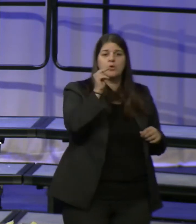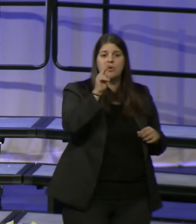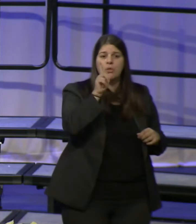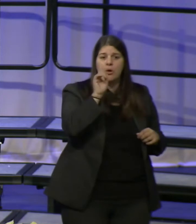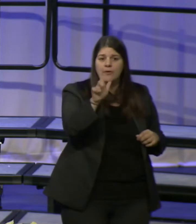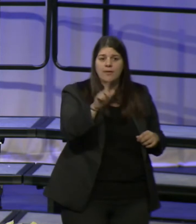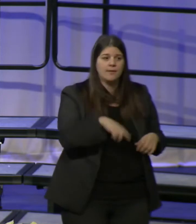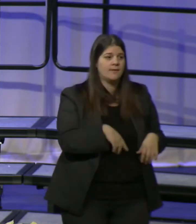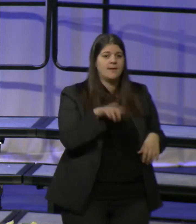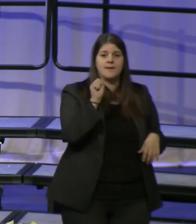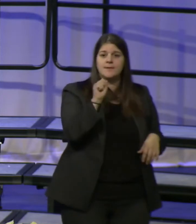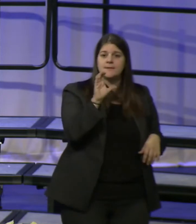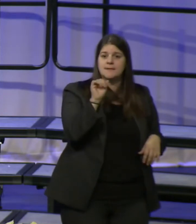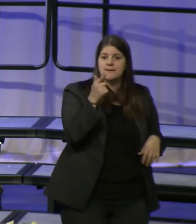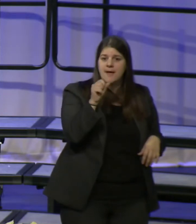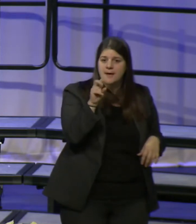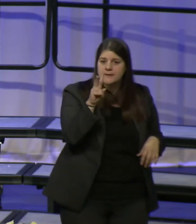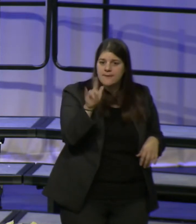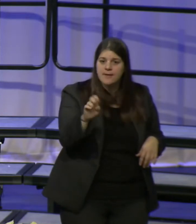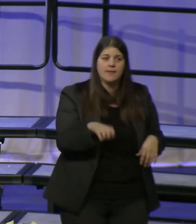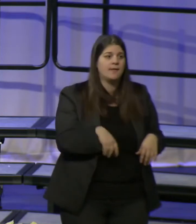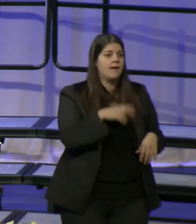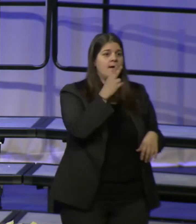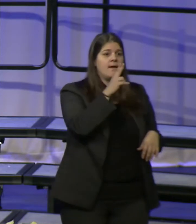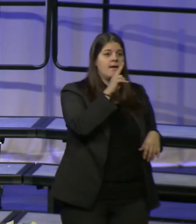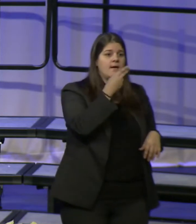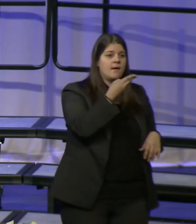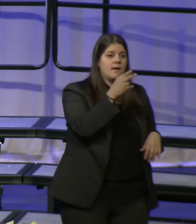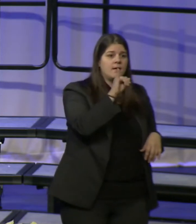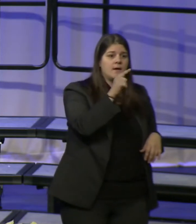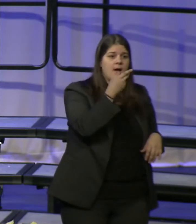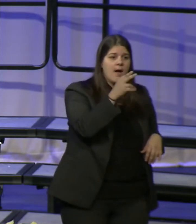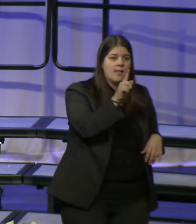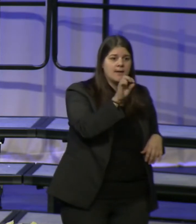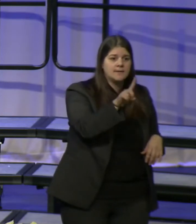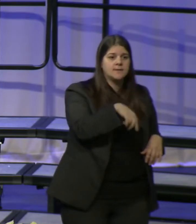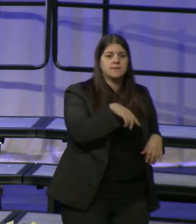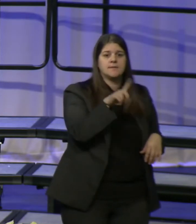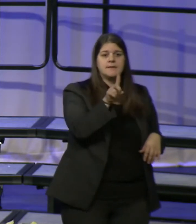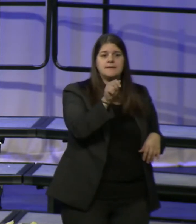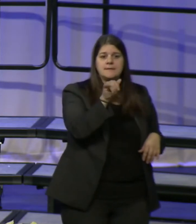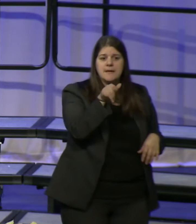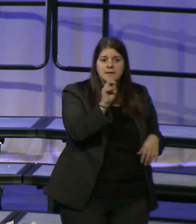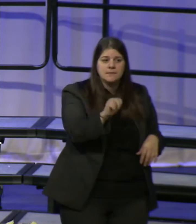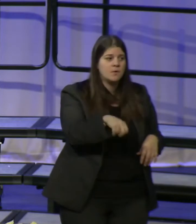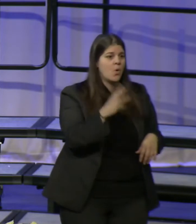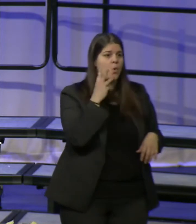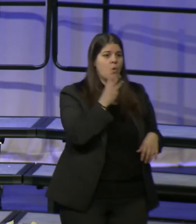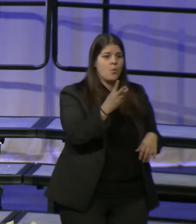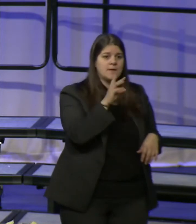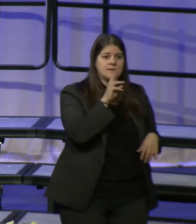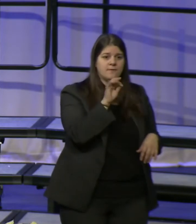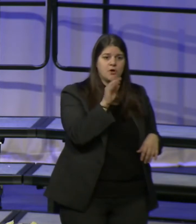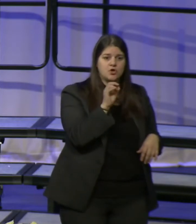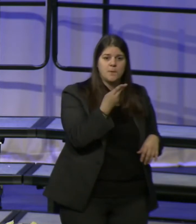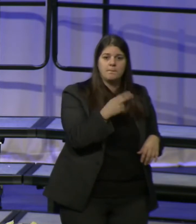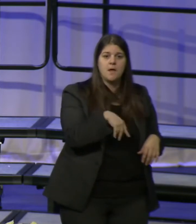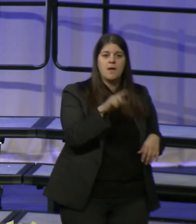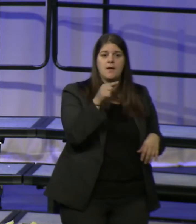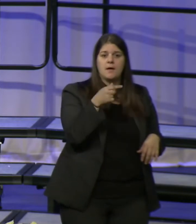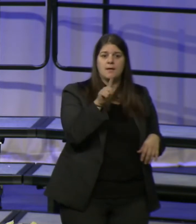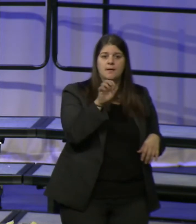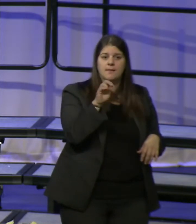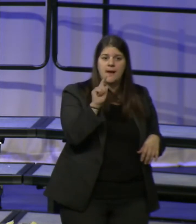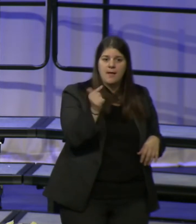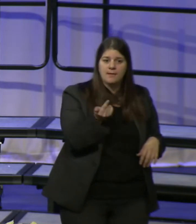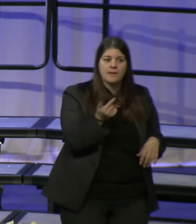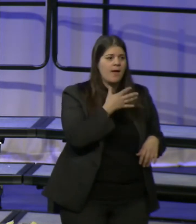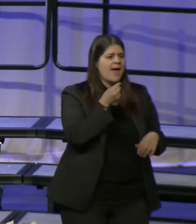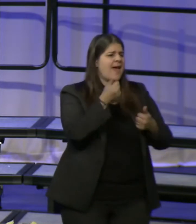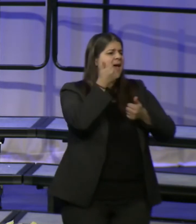Skaggsville, Highland, Dayton, West Friendship, Woodstock, Glenelg and every corner of our great